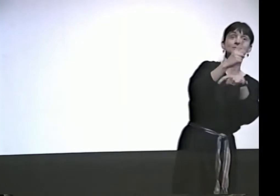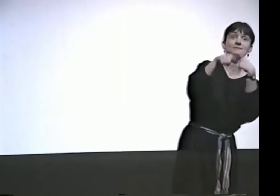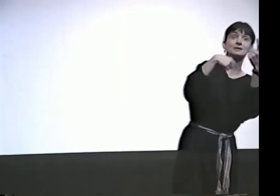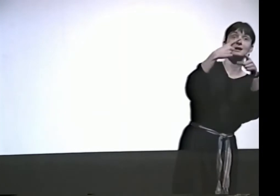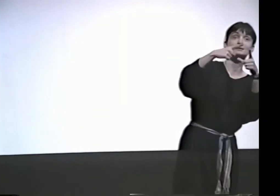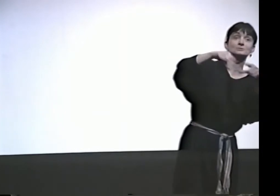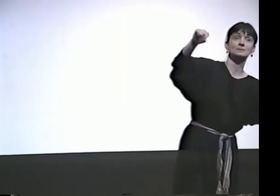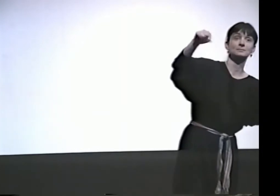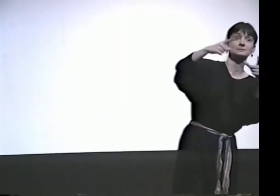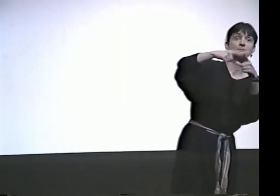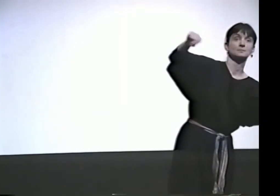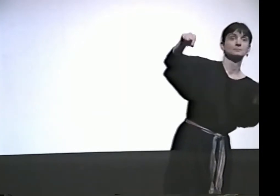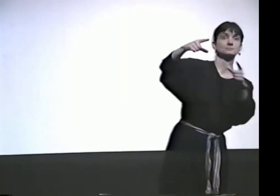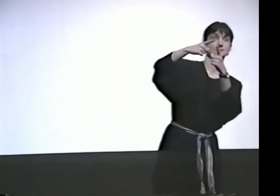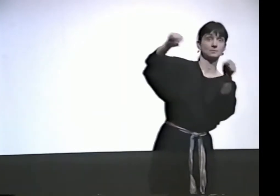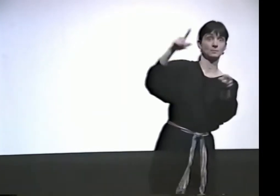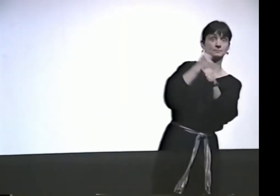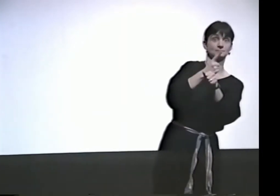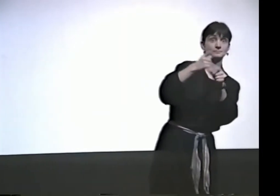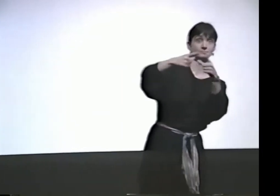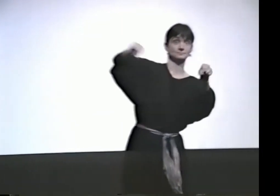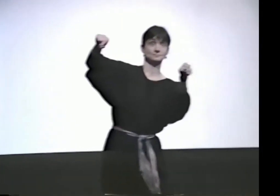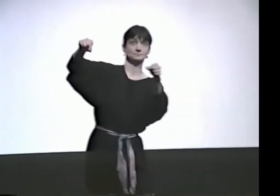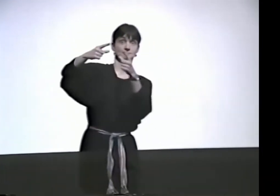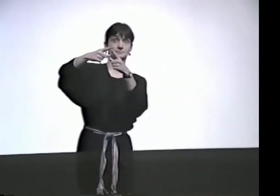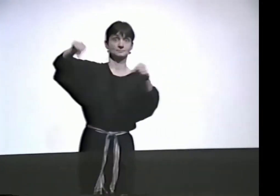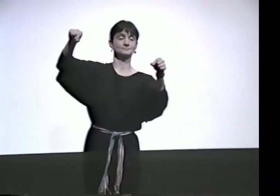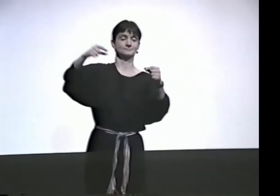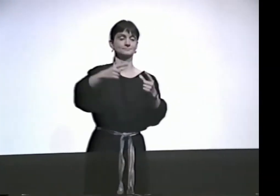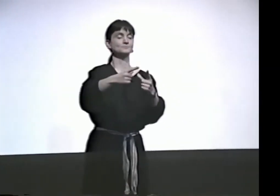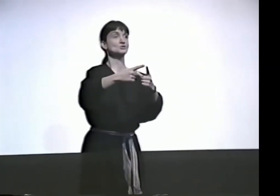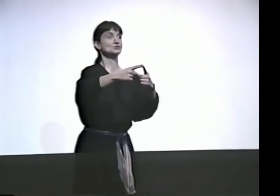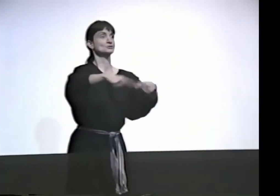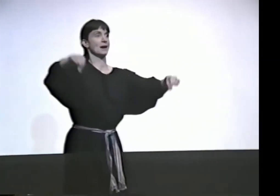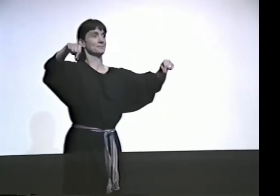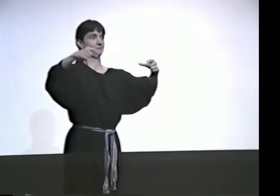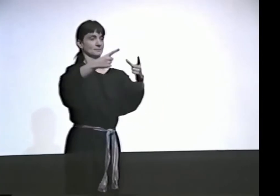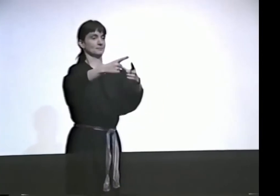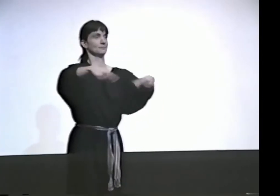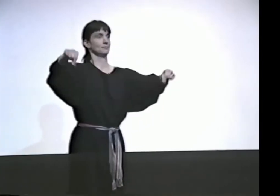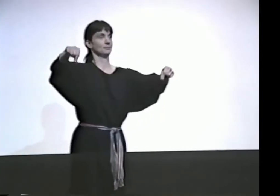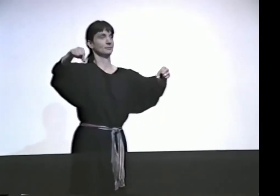IS THAT THE RIGHT SIGN FOR JAPAN, THE OUTLINE OF IT? THE OUTLINE OF THE ISLAND? OK, JAPAN.